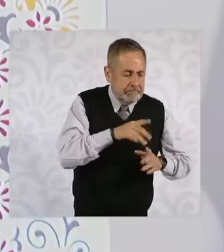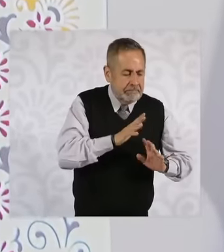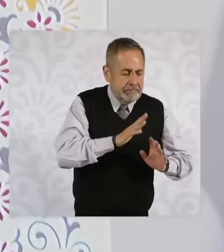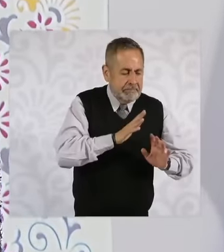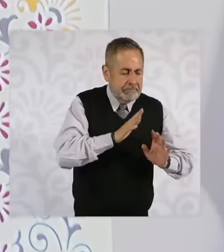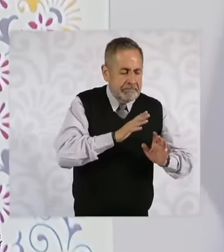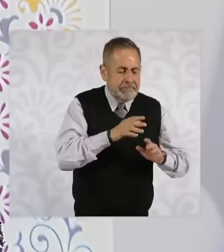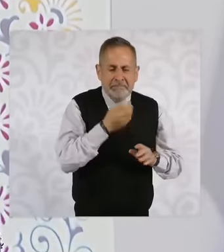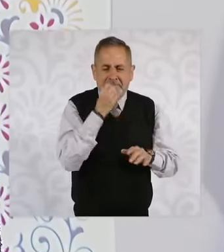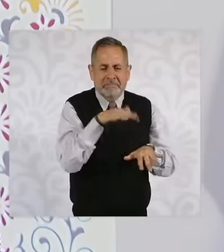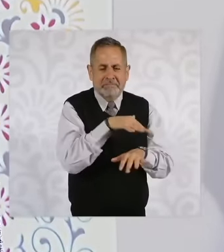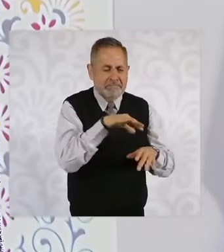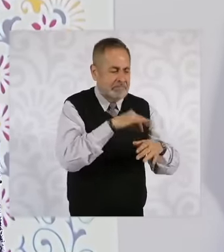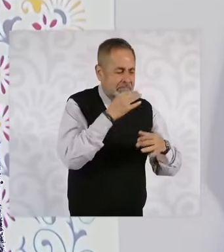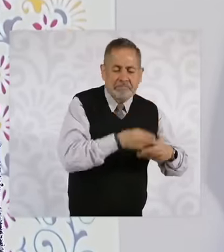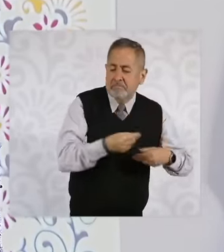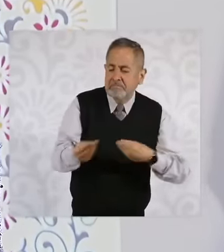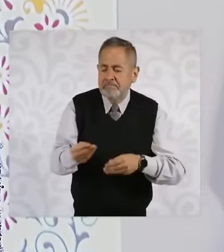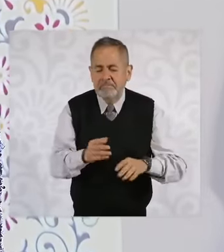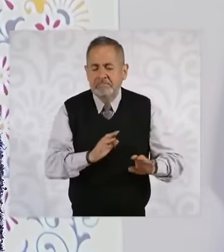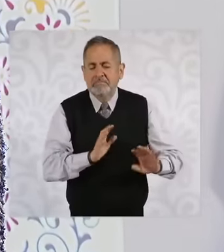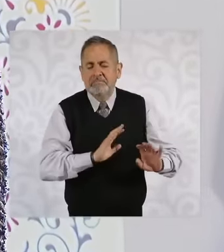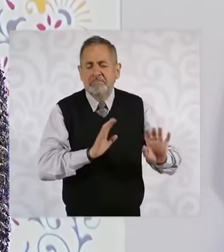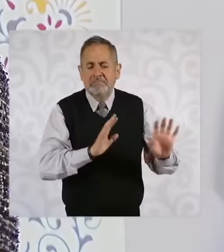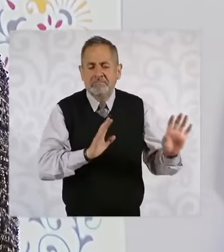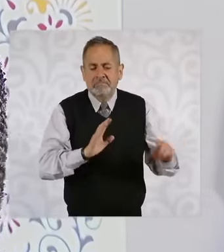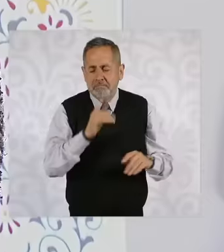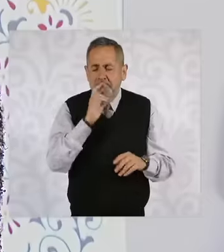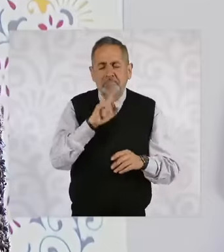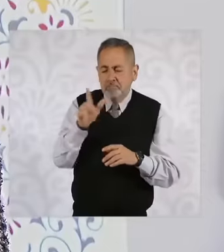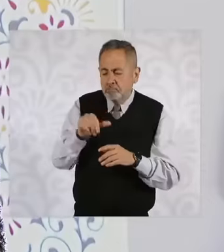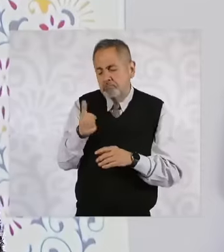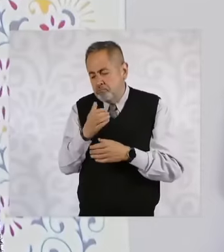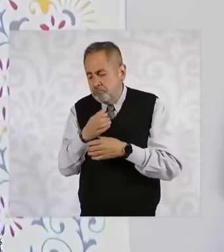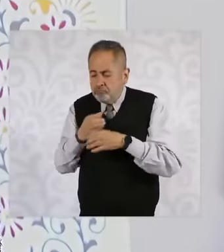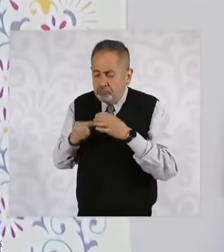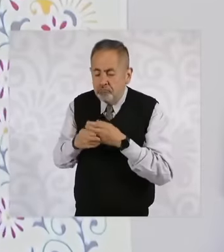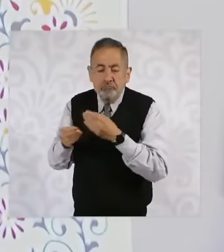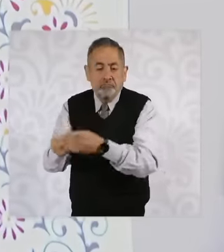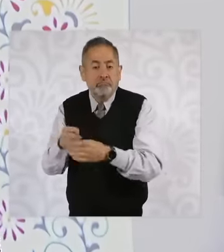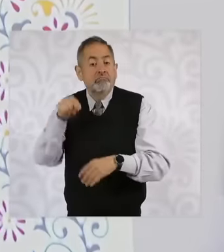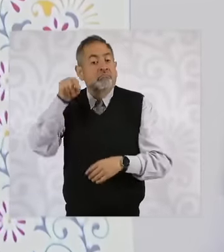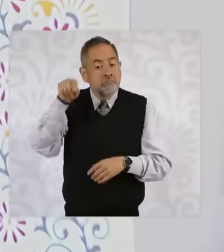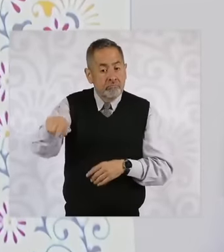junk food to the children at noon and what is sold in the cooperatives is going to be